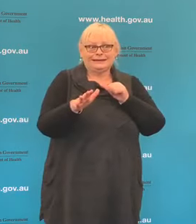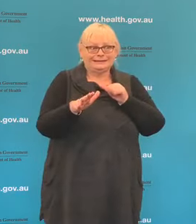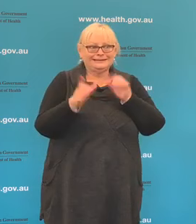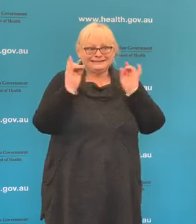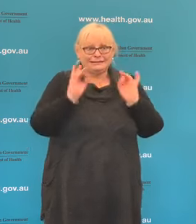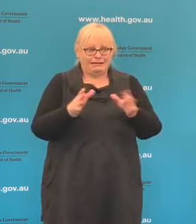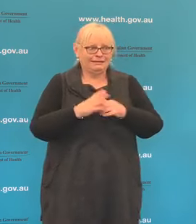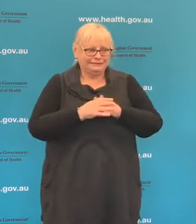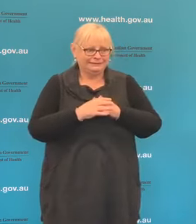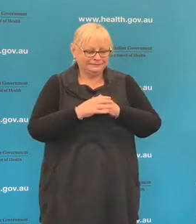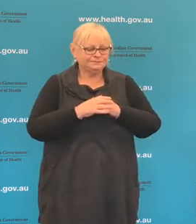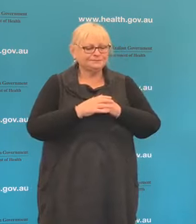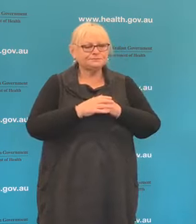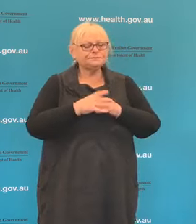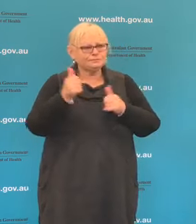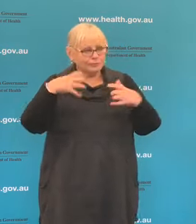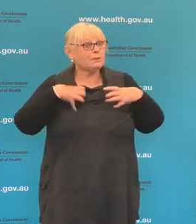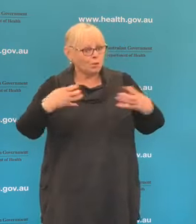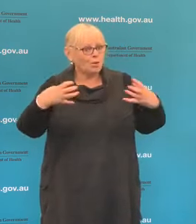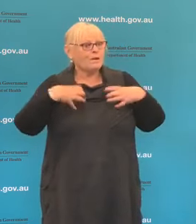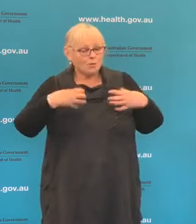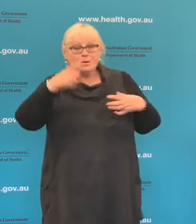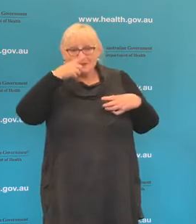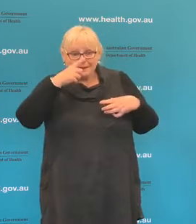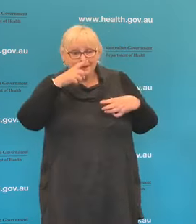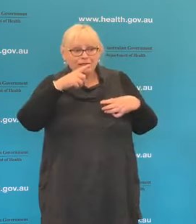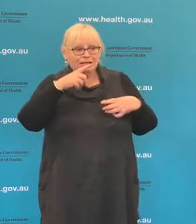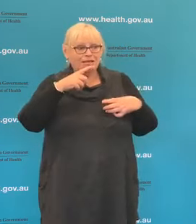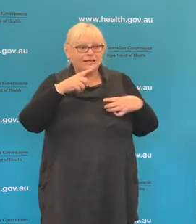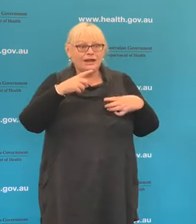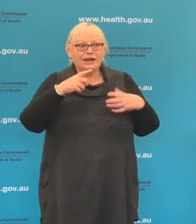working from, but clearly more and more people, the more people who do it, the